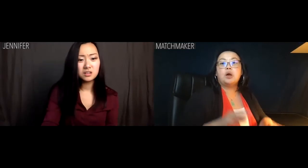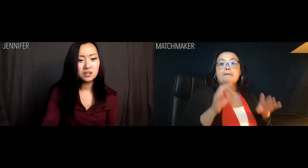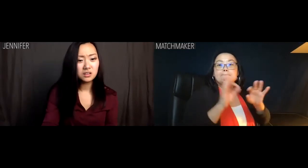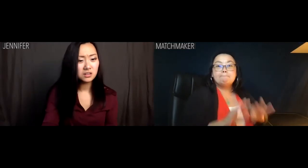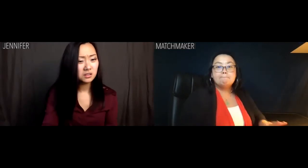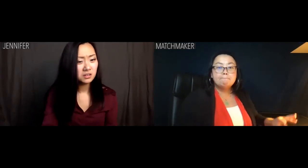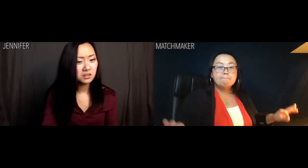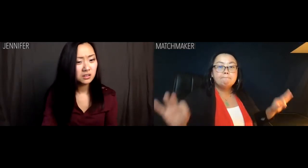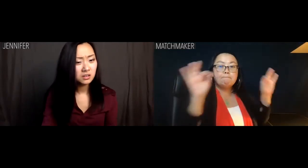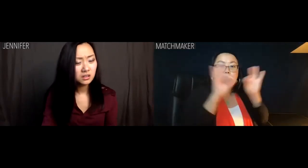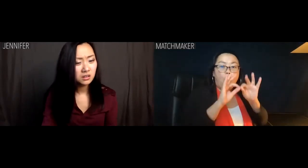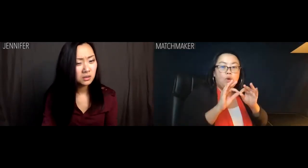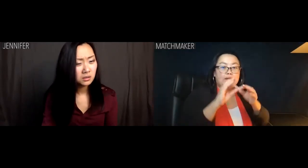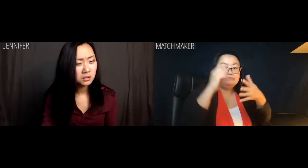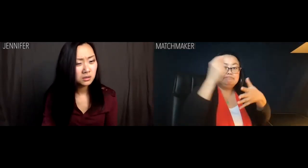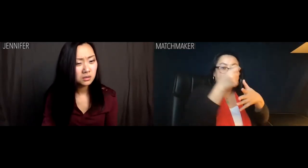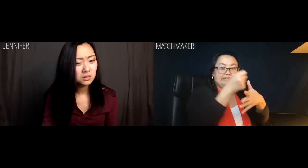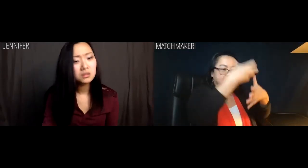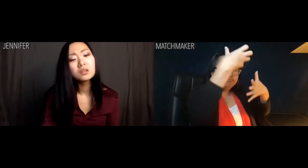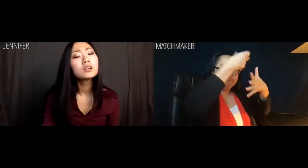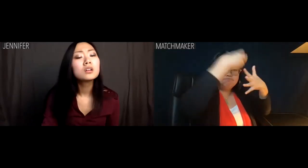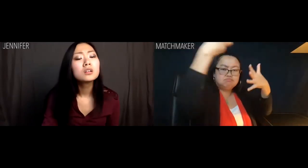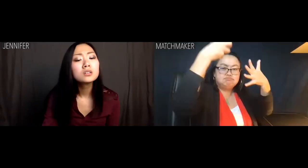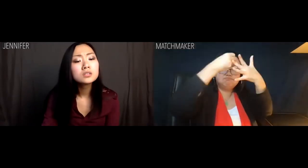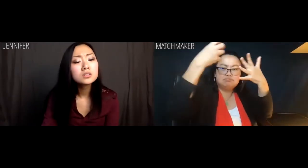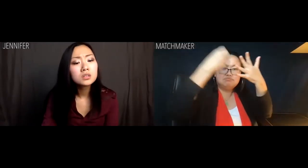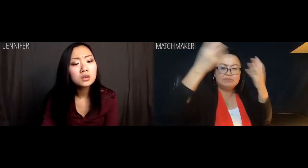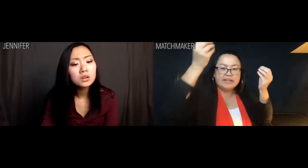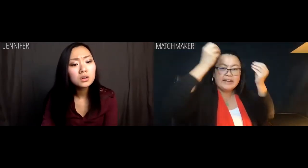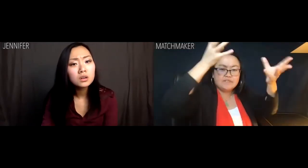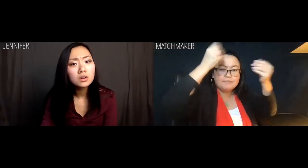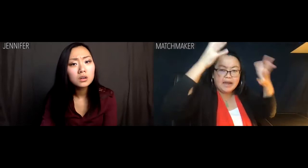Matchmaker: How was the government meeting database any different from that?